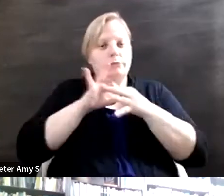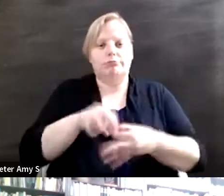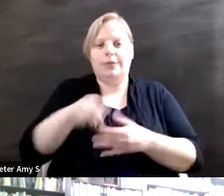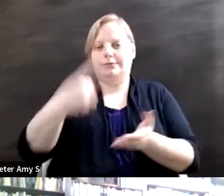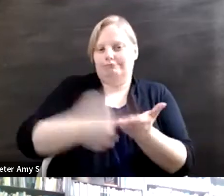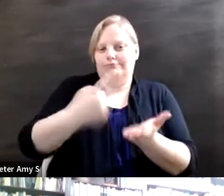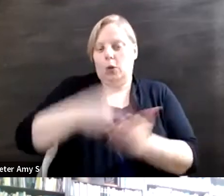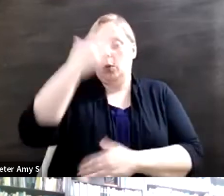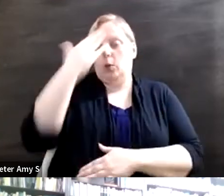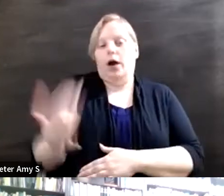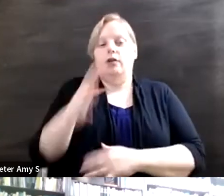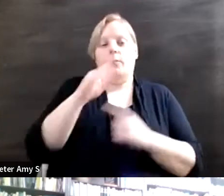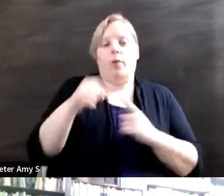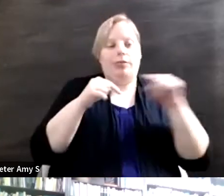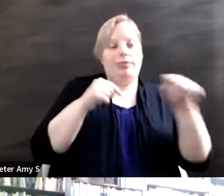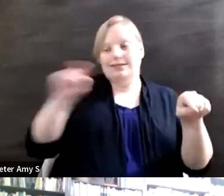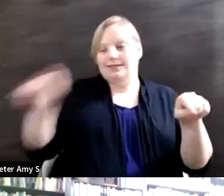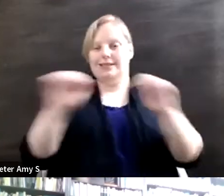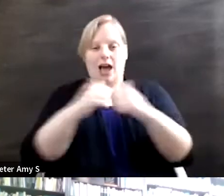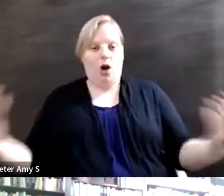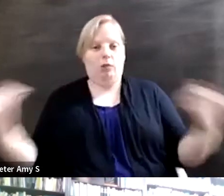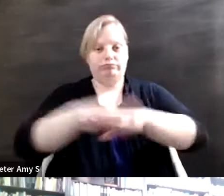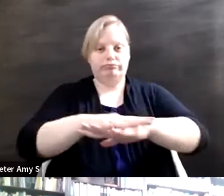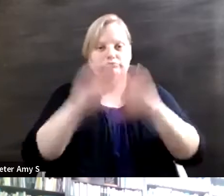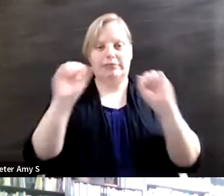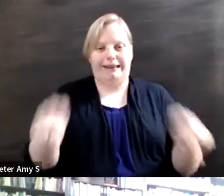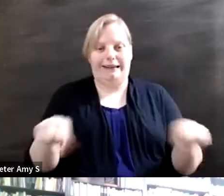intersectionality and we talk about that we in the disability community and we as just individuals